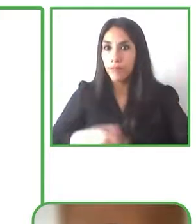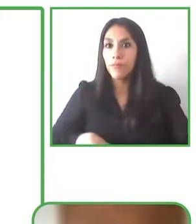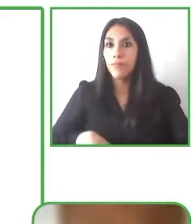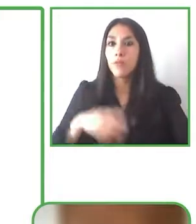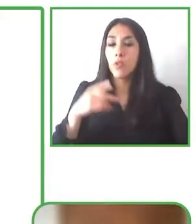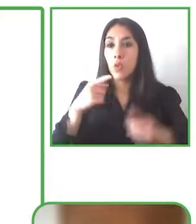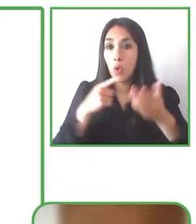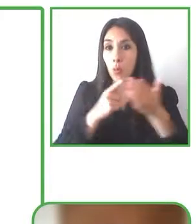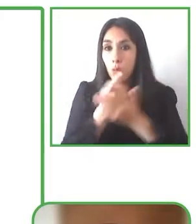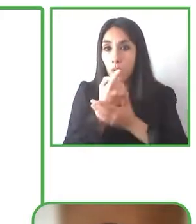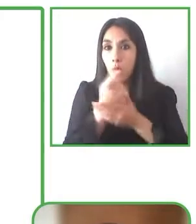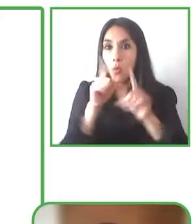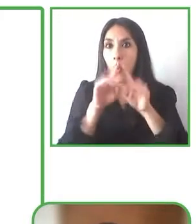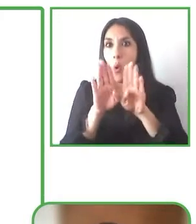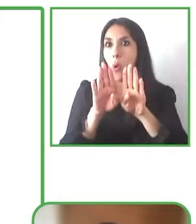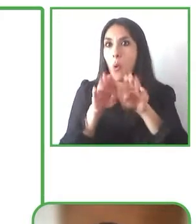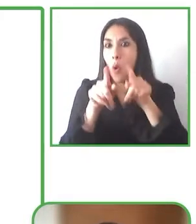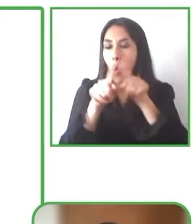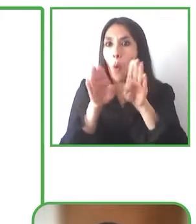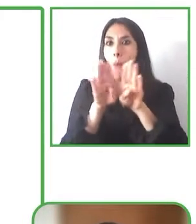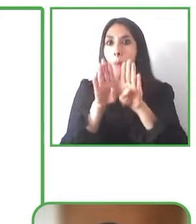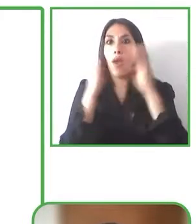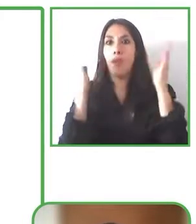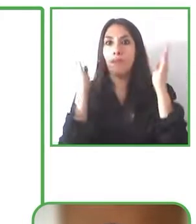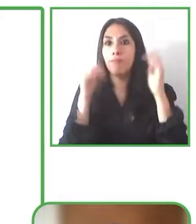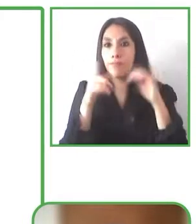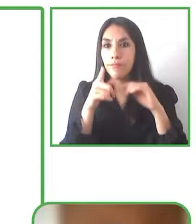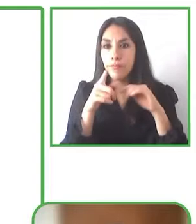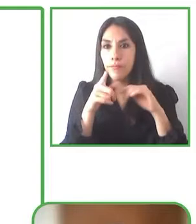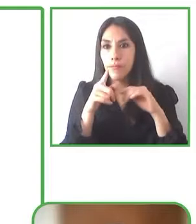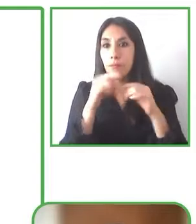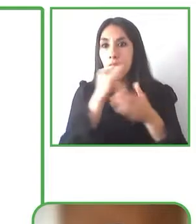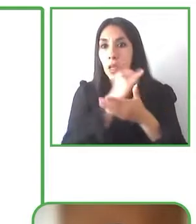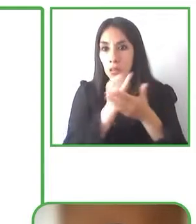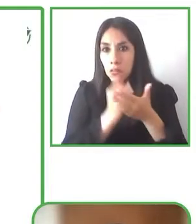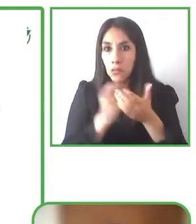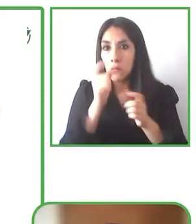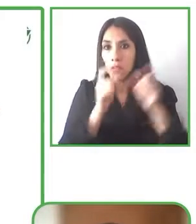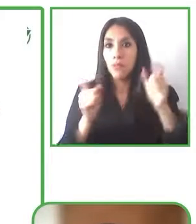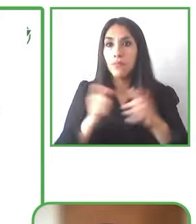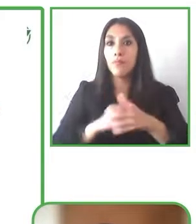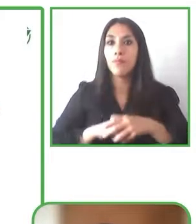opportunity access of the best of the arts for everybody.